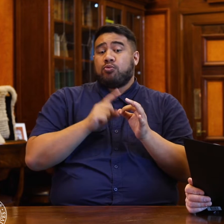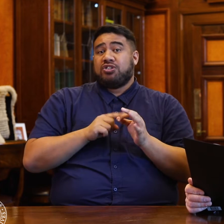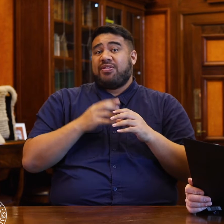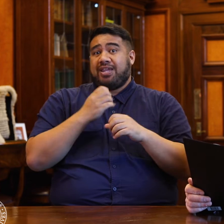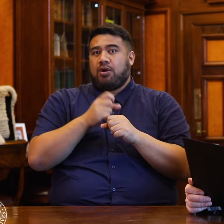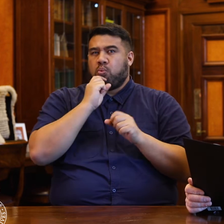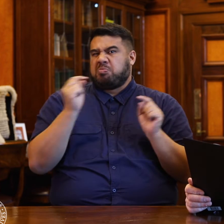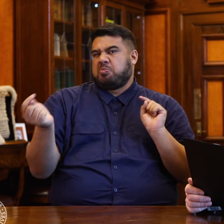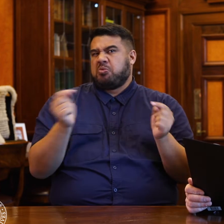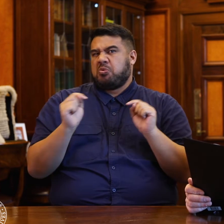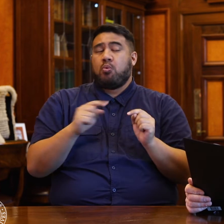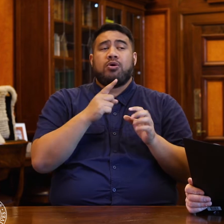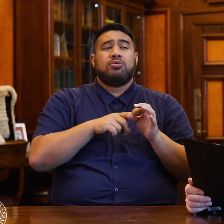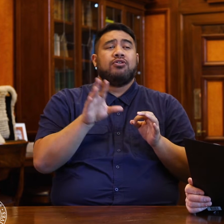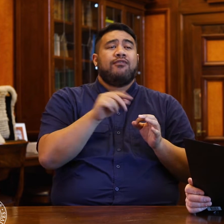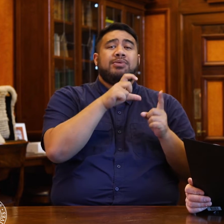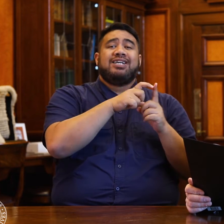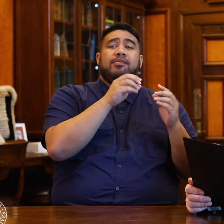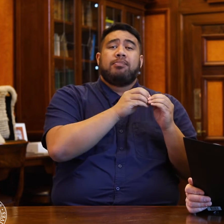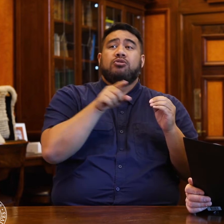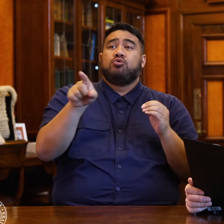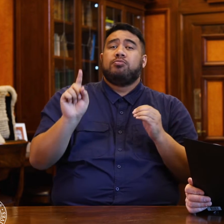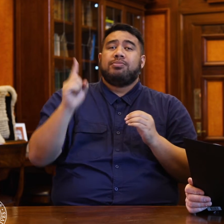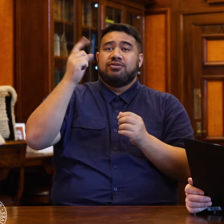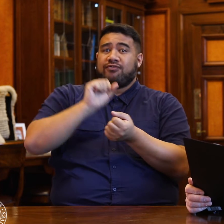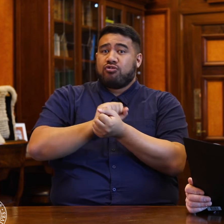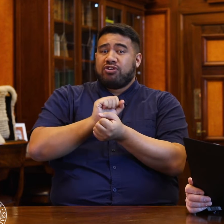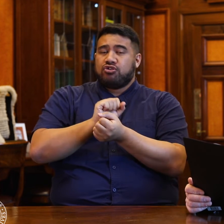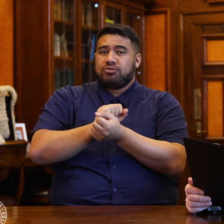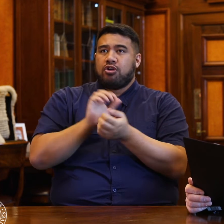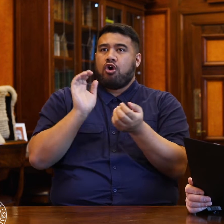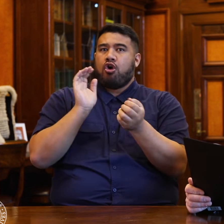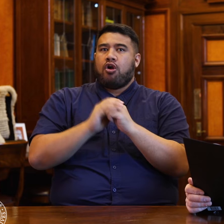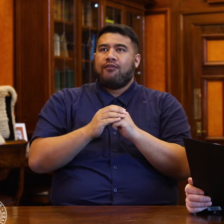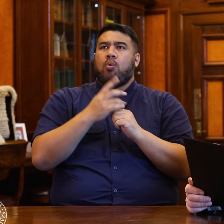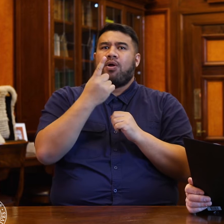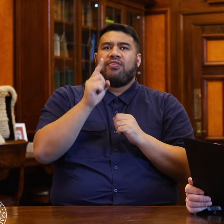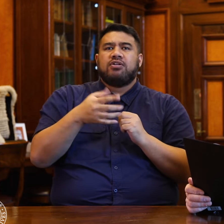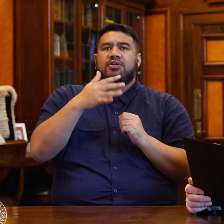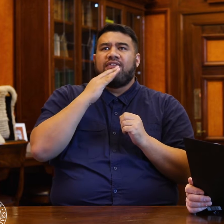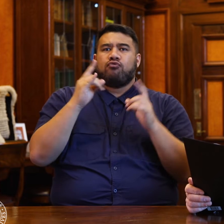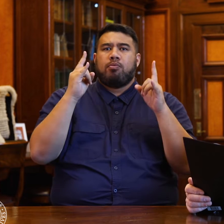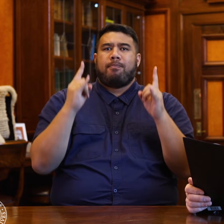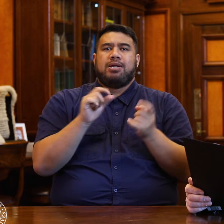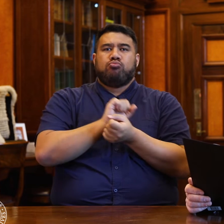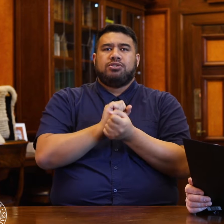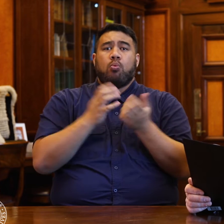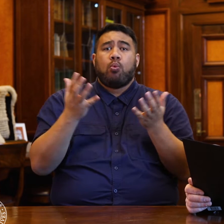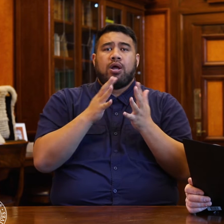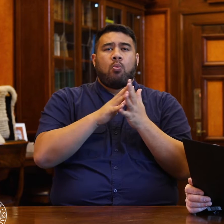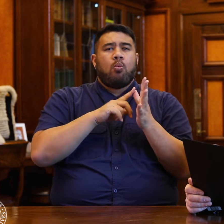to the Minister of Corrections, about the 1,500 bed facility at Waikeria, or statements